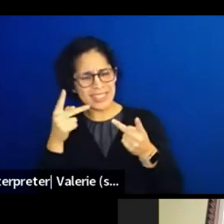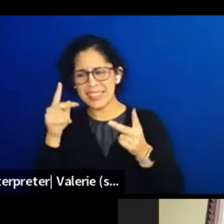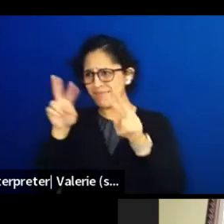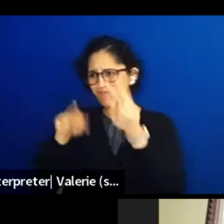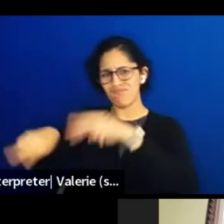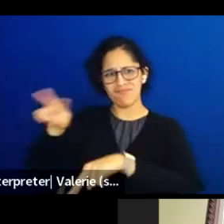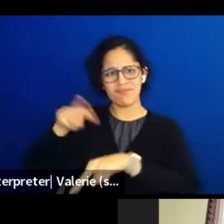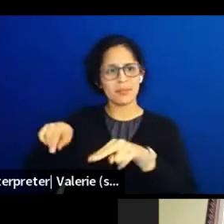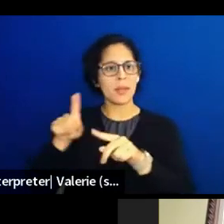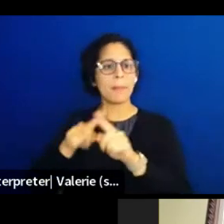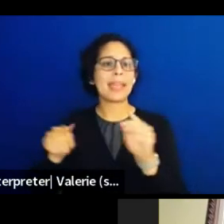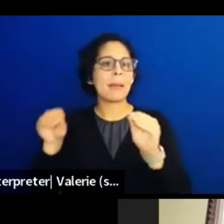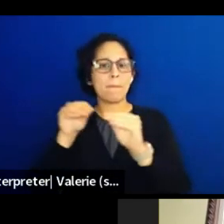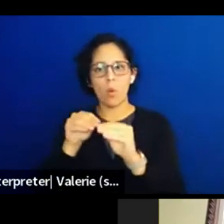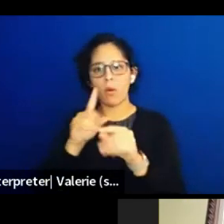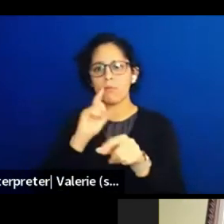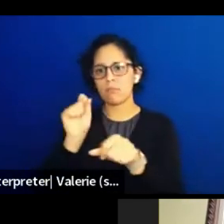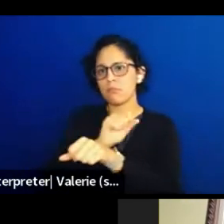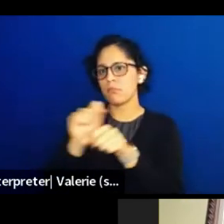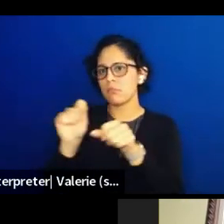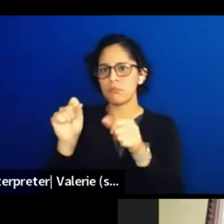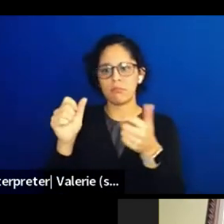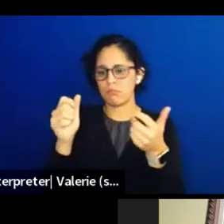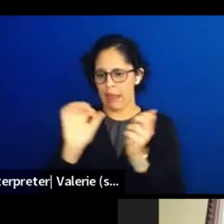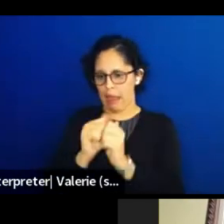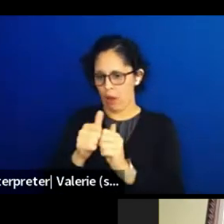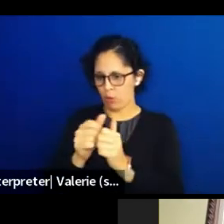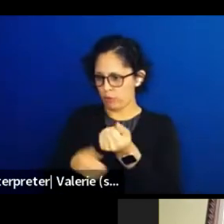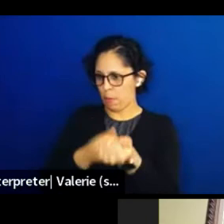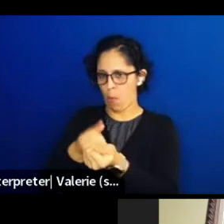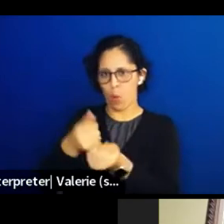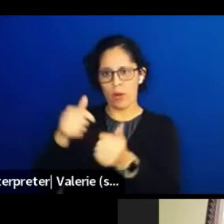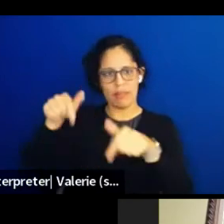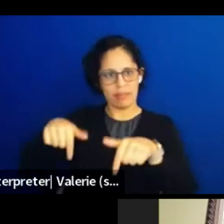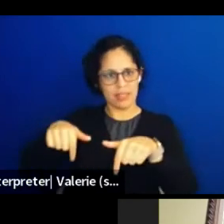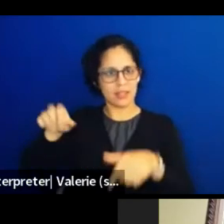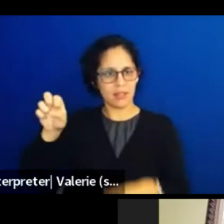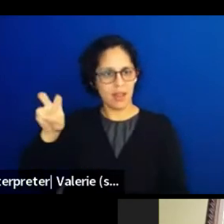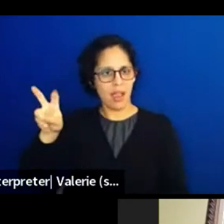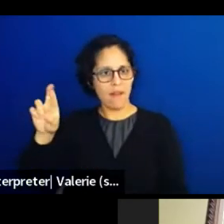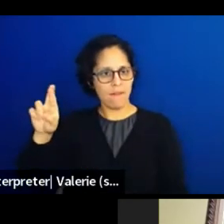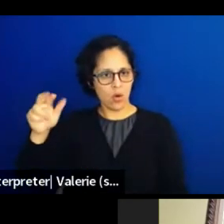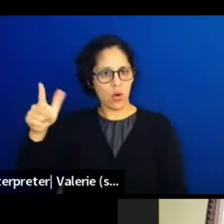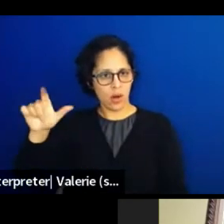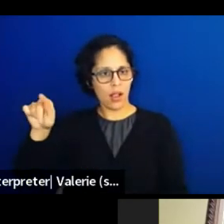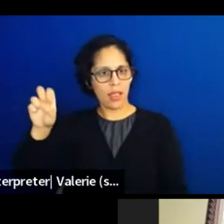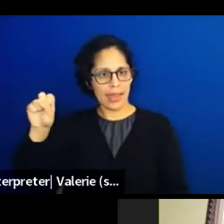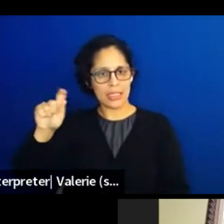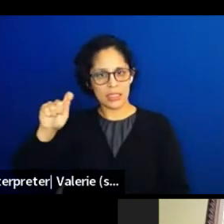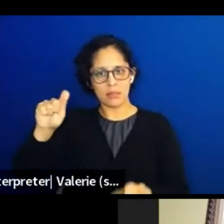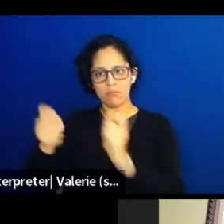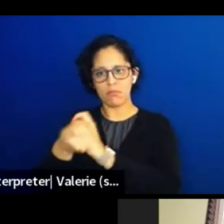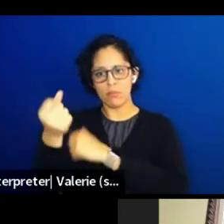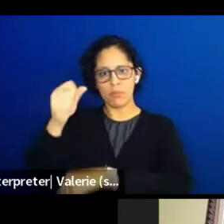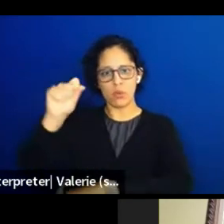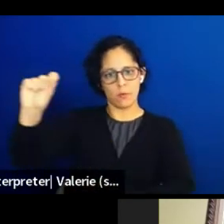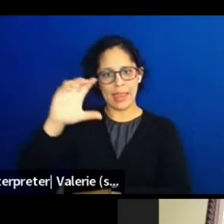like how can you support our work here to the Love Everglade Movement? How can you support the priorities of the indigenous communities out here?